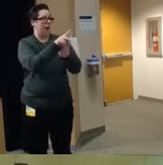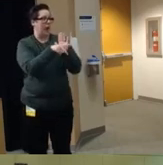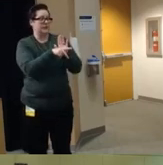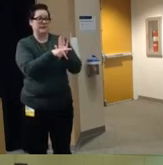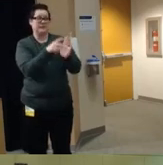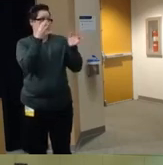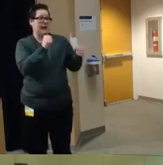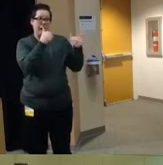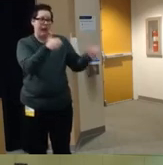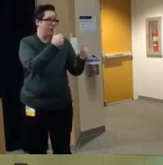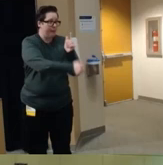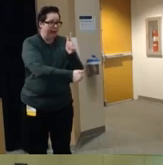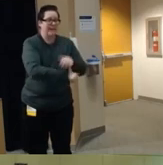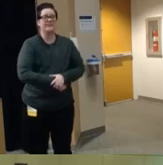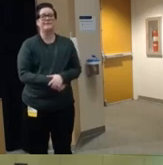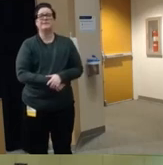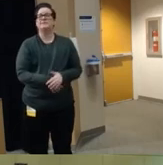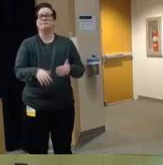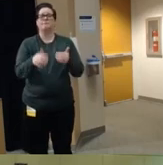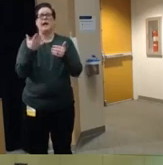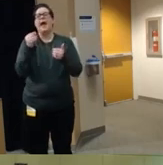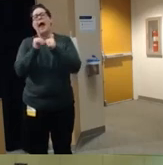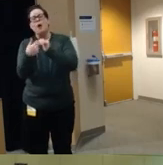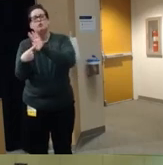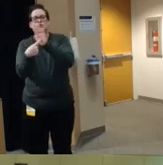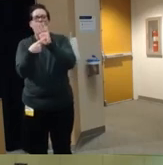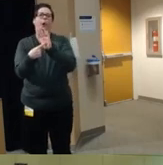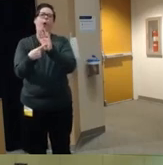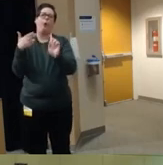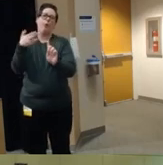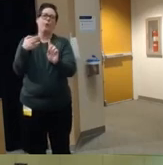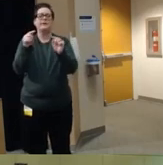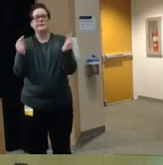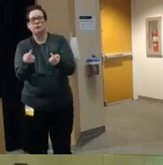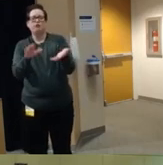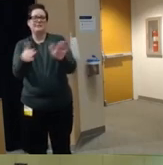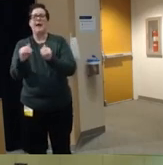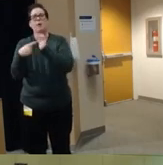as the way that firearm injuries and deaths are portrayed in the media and perceived by the public